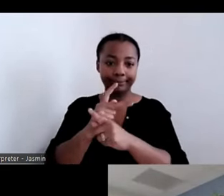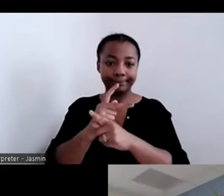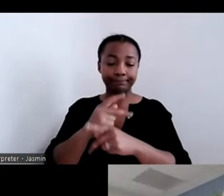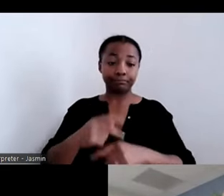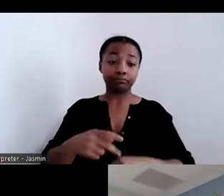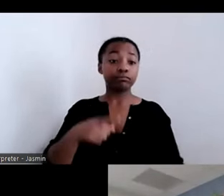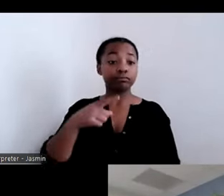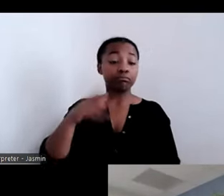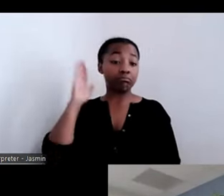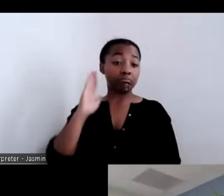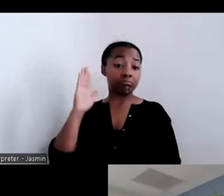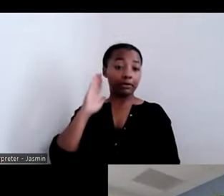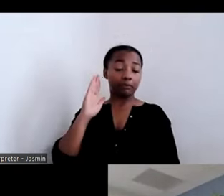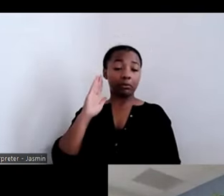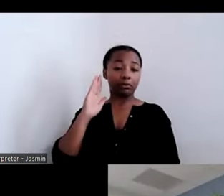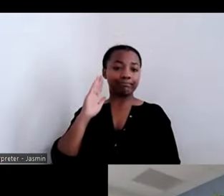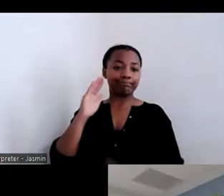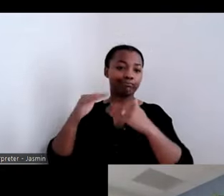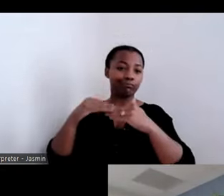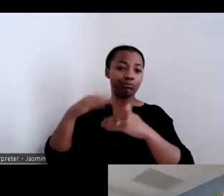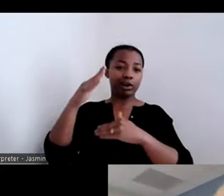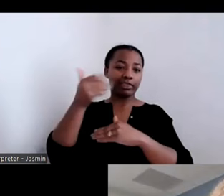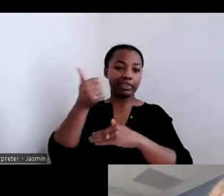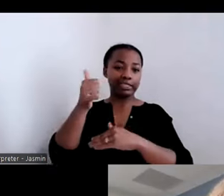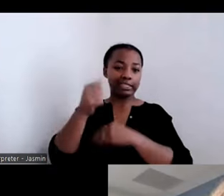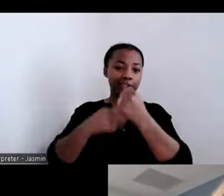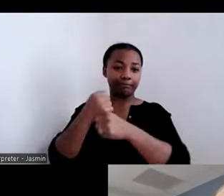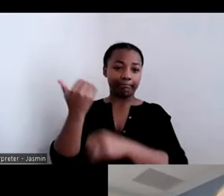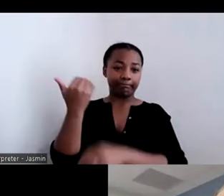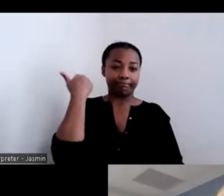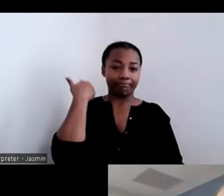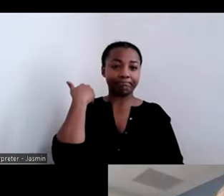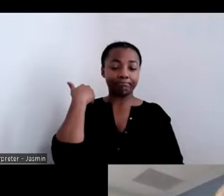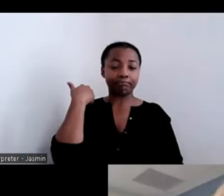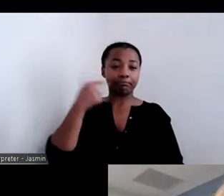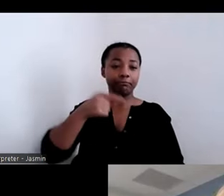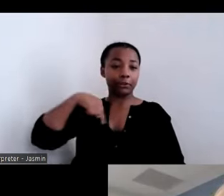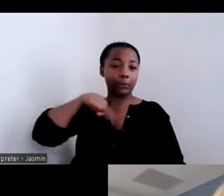time, this was more than 10 years ago, thought, we are obligated under managed-